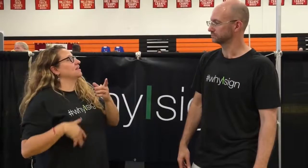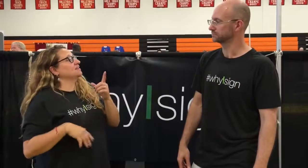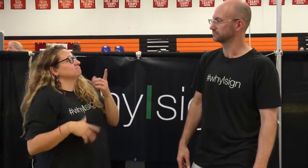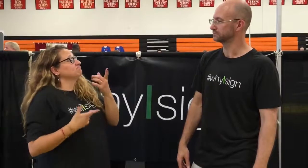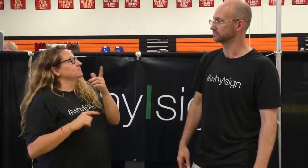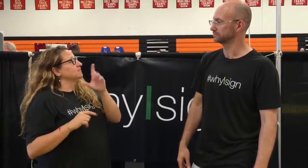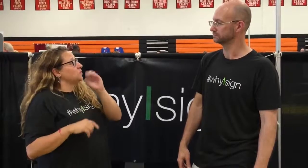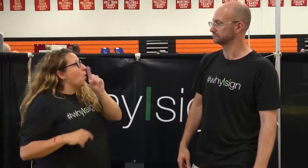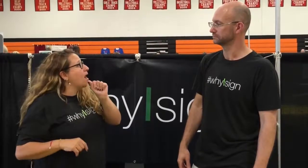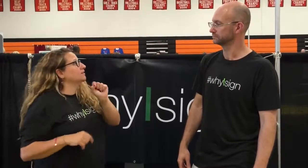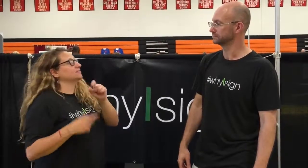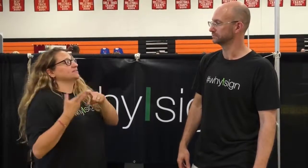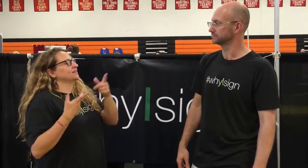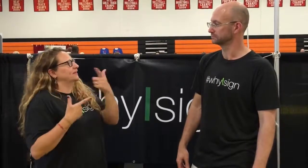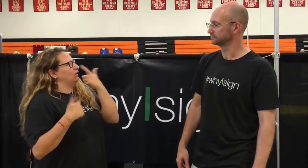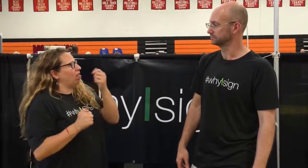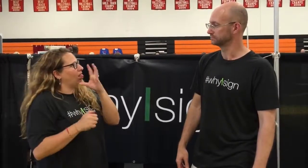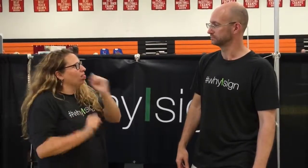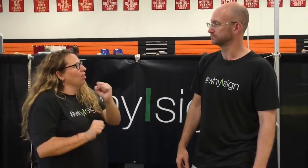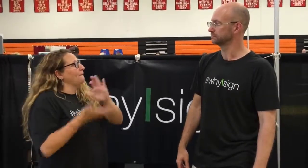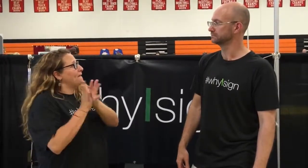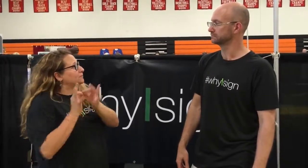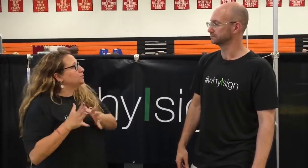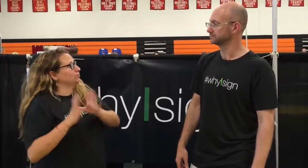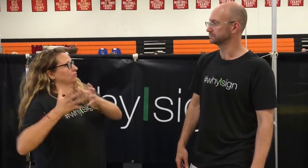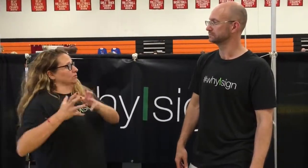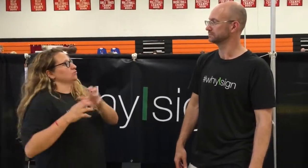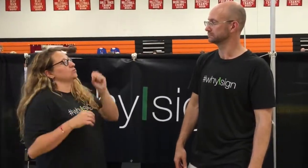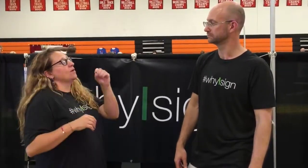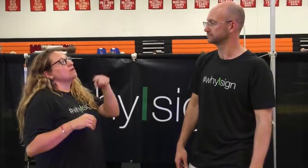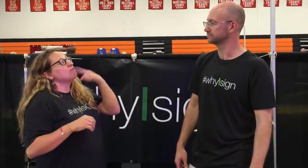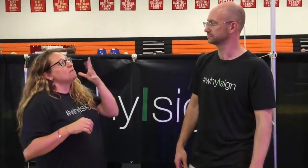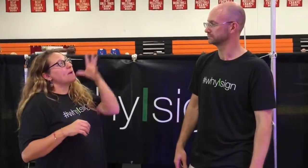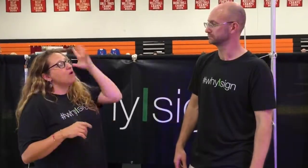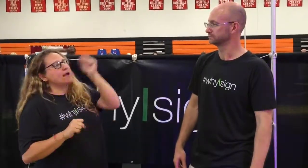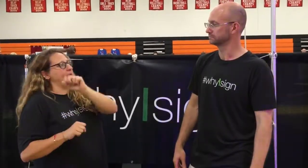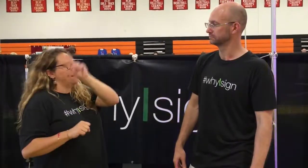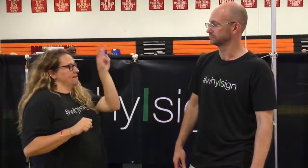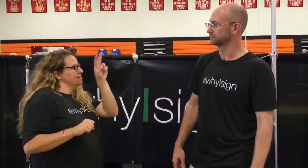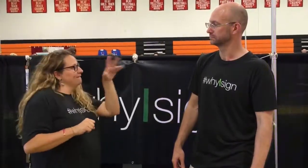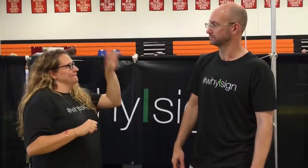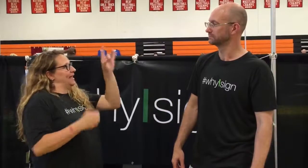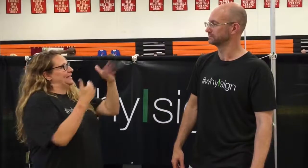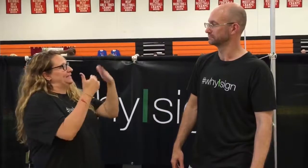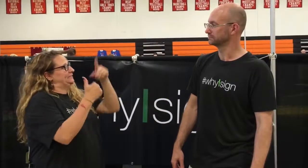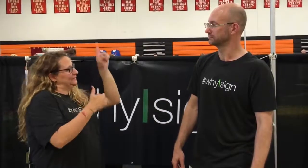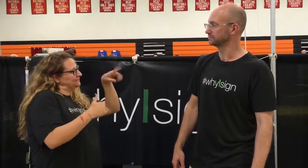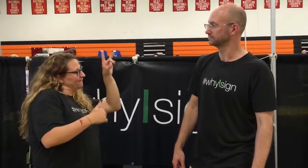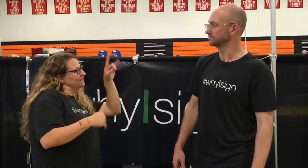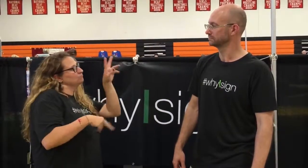CODAs, and for those who are interested in becoming interpreters. So the hearing parents can have easier time finding what they are looking for.